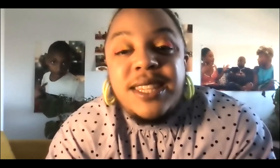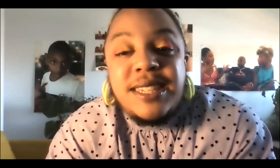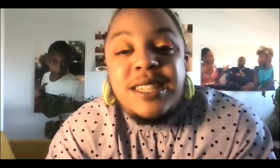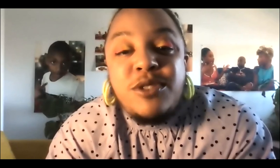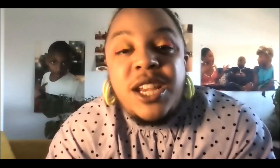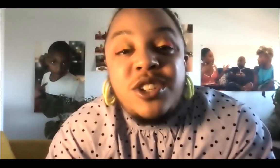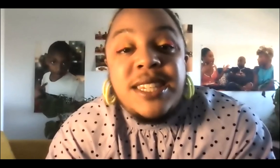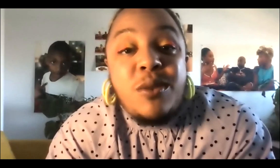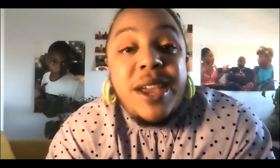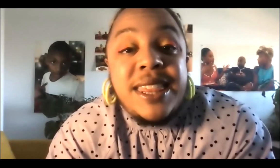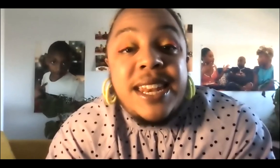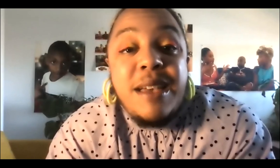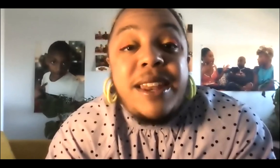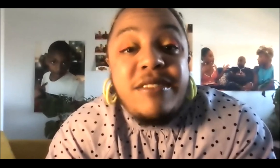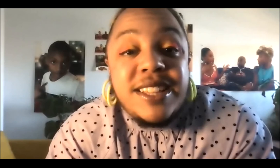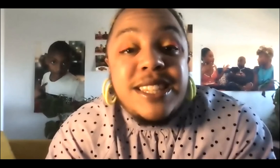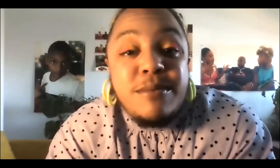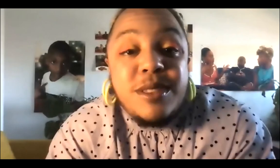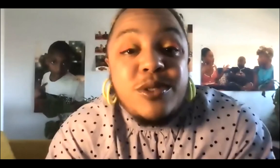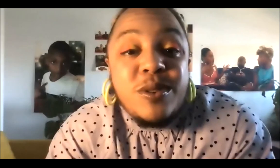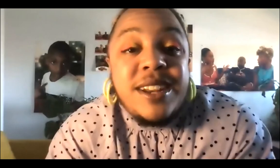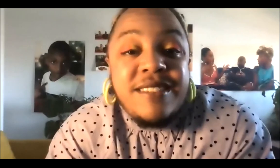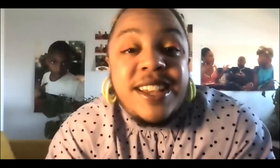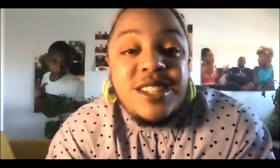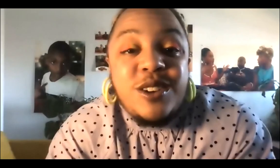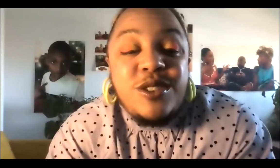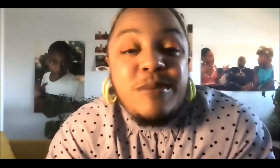the system changes in the way that benefits the majority of us, you know,